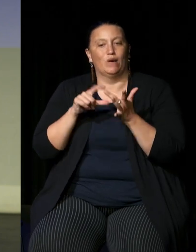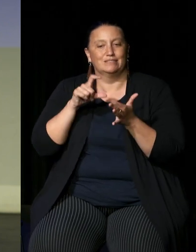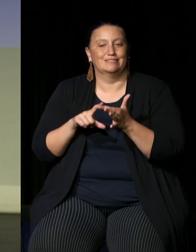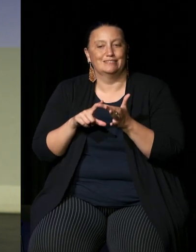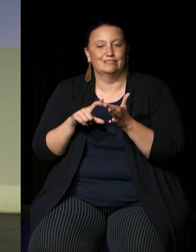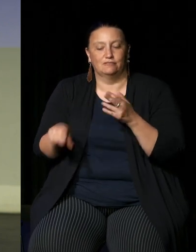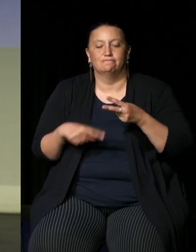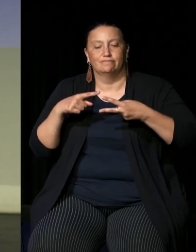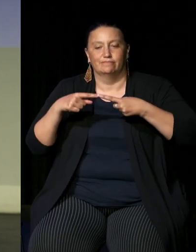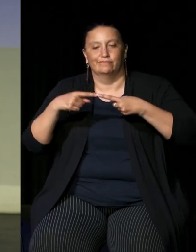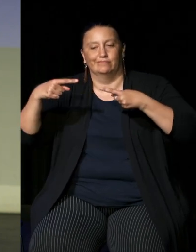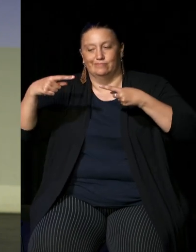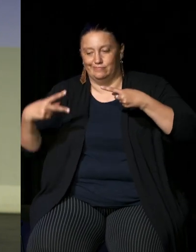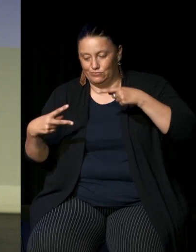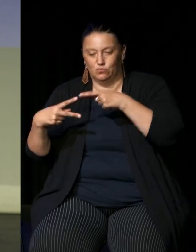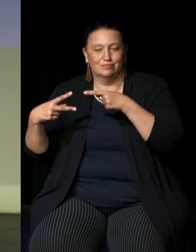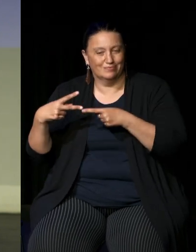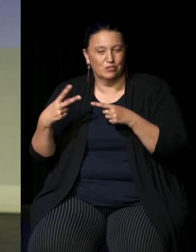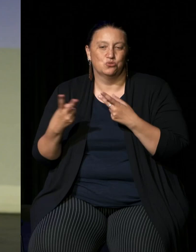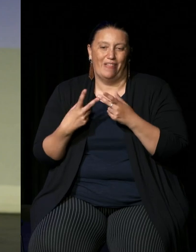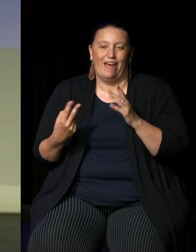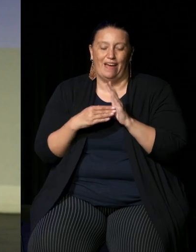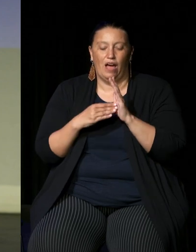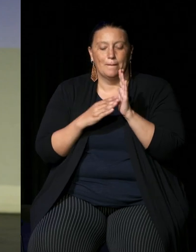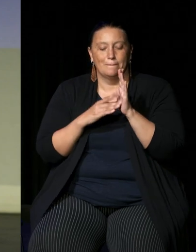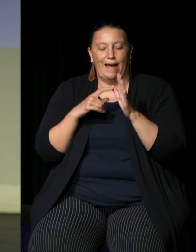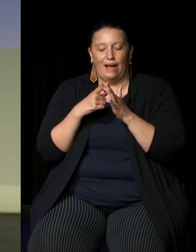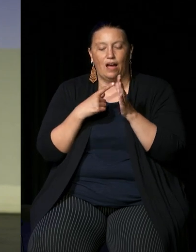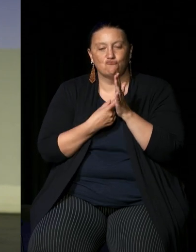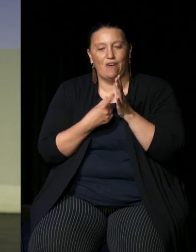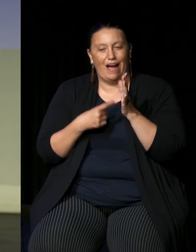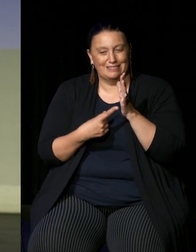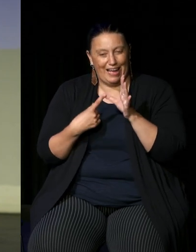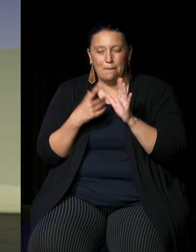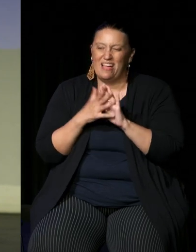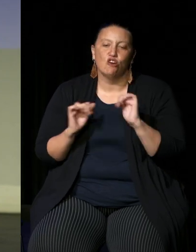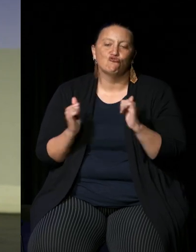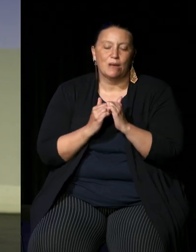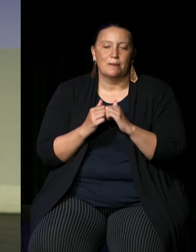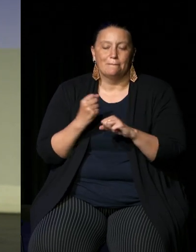other parts to it which is Makarrata commission agreement making commission and Truth telling and